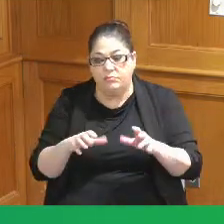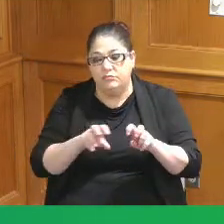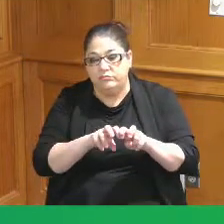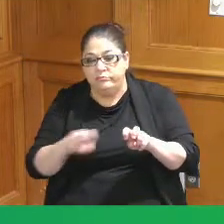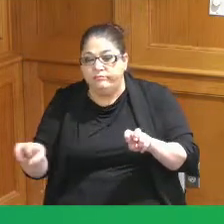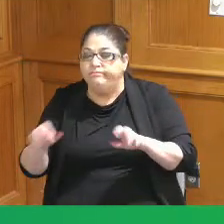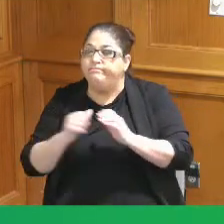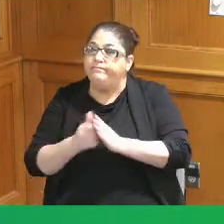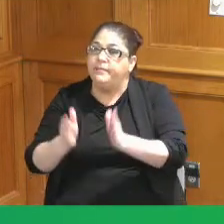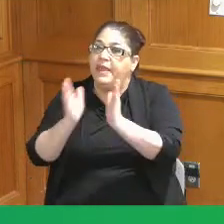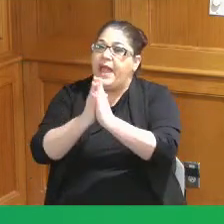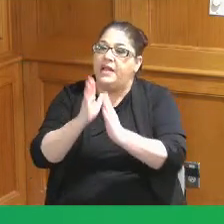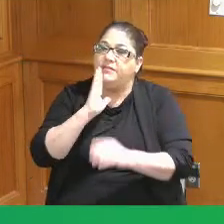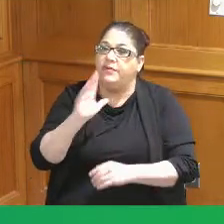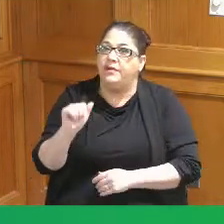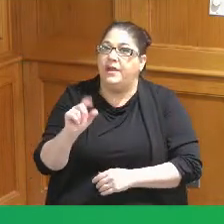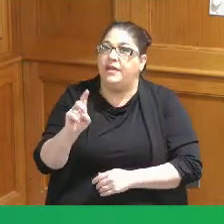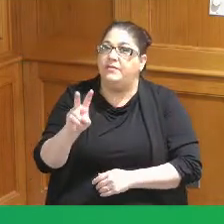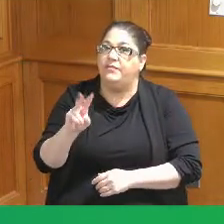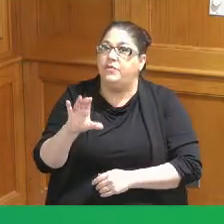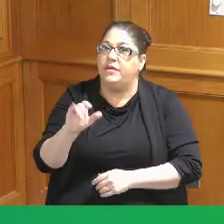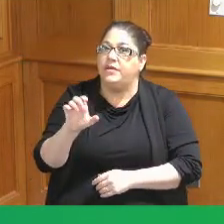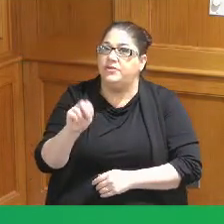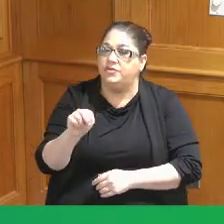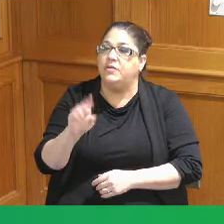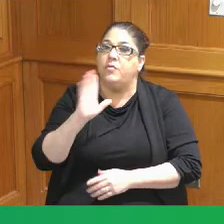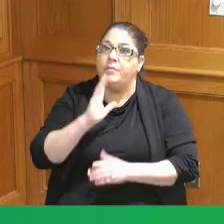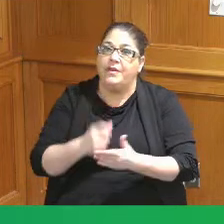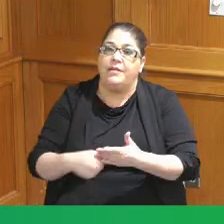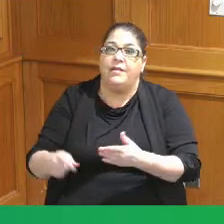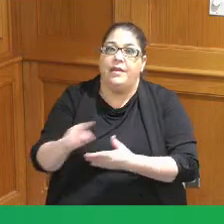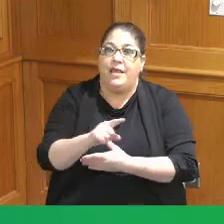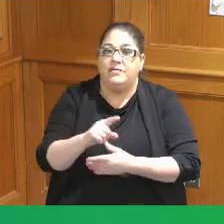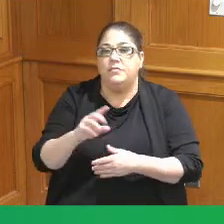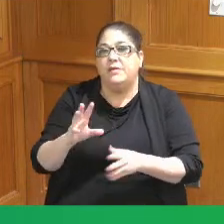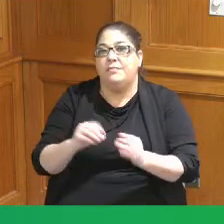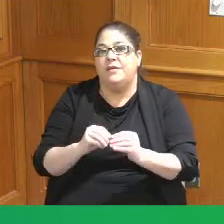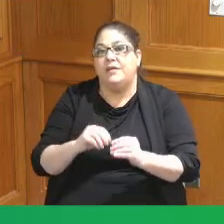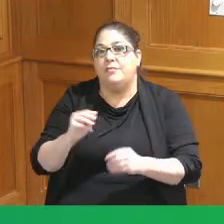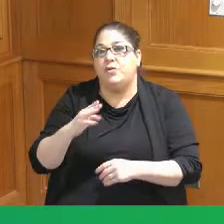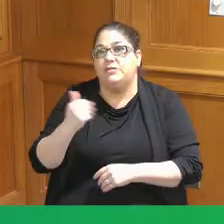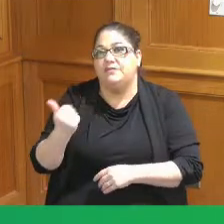ratification that will either be at next week's meeting the March 15th meeting or at the May 17th